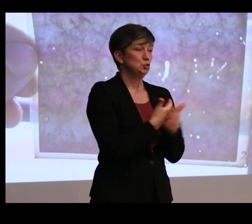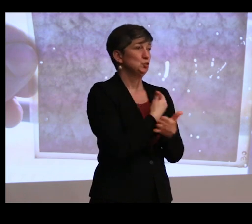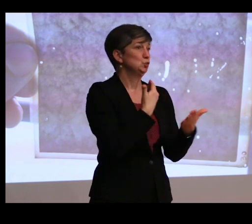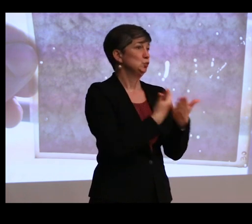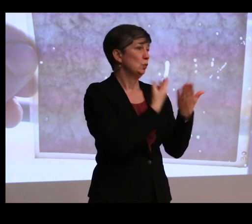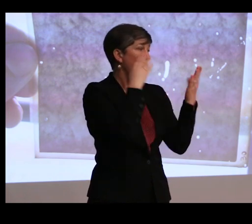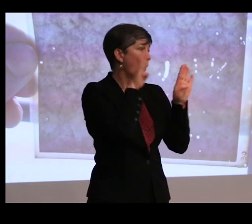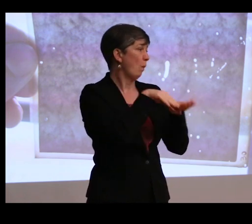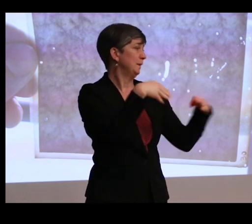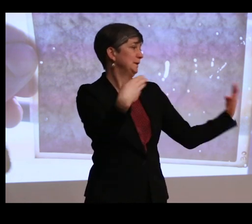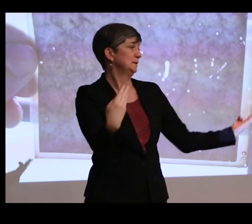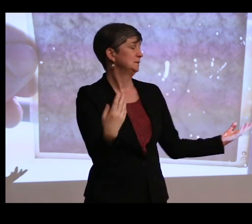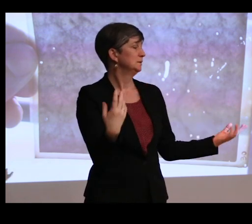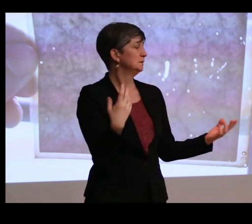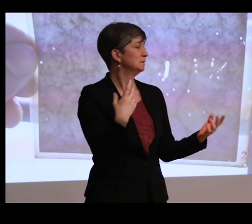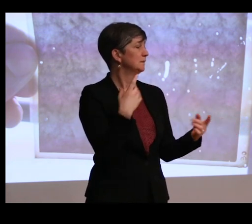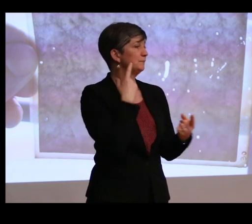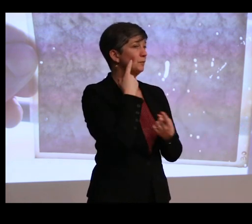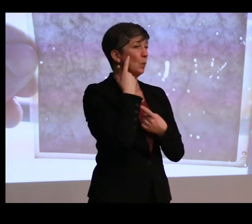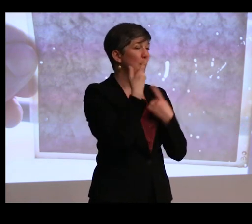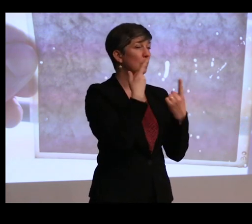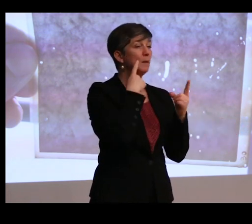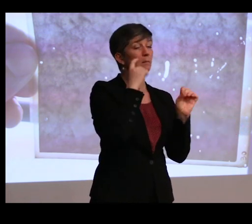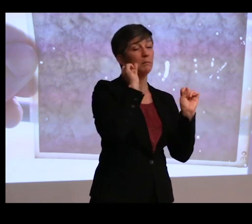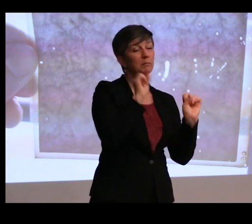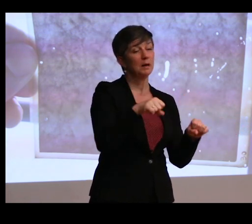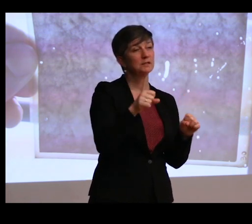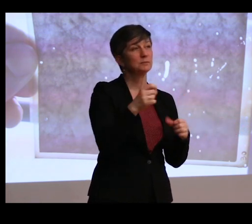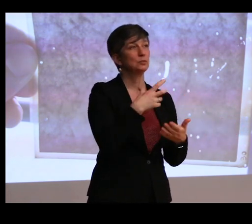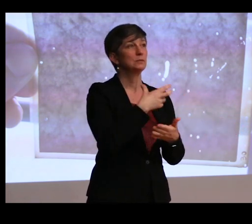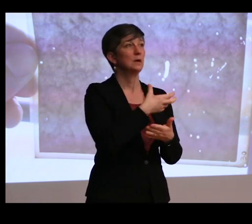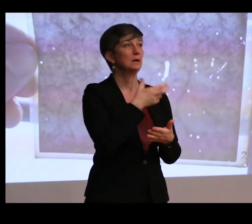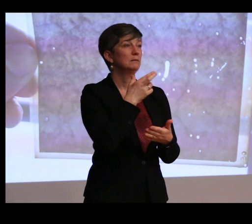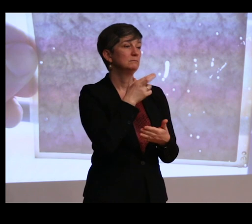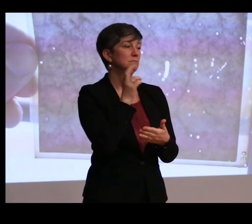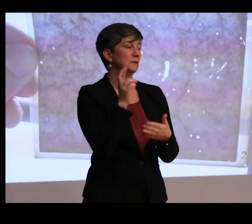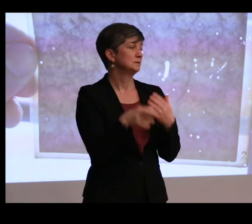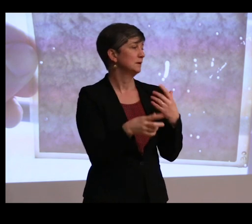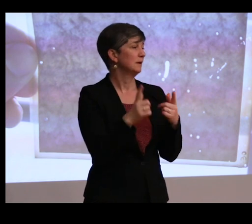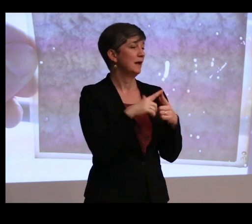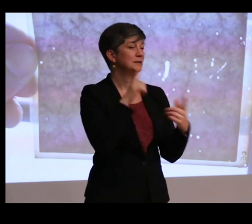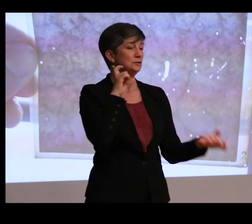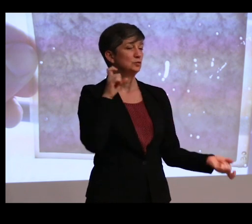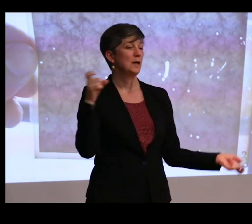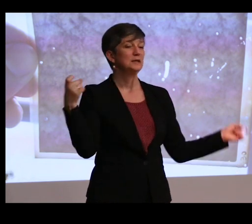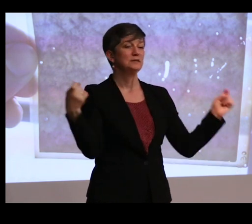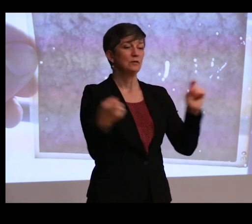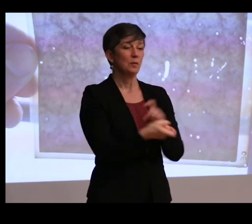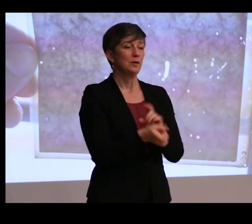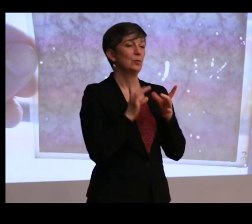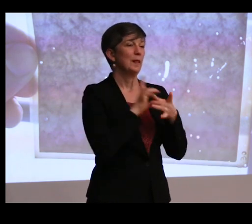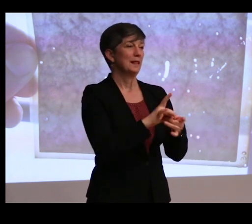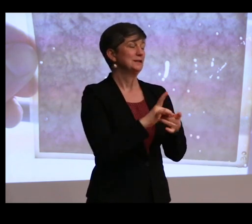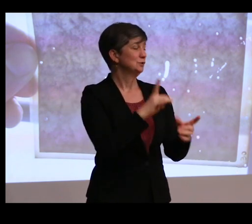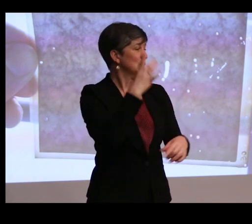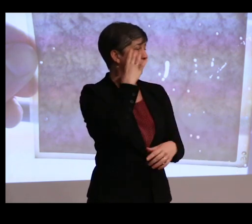and what you think is possible as a result in terms of transformative relations to knowledge within the wider